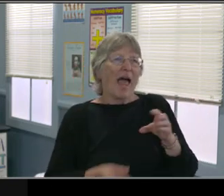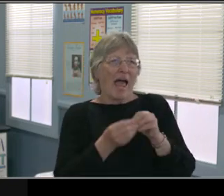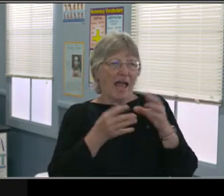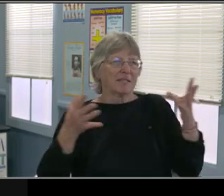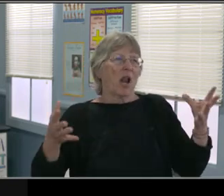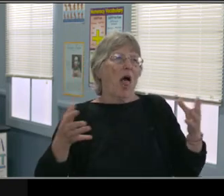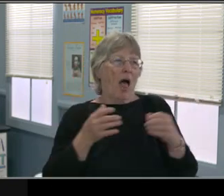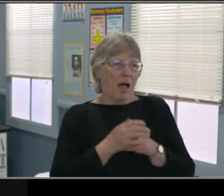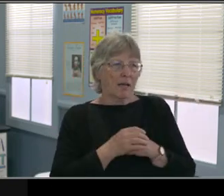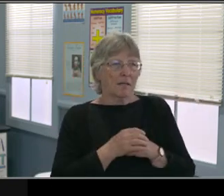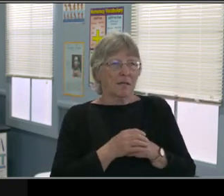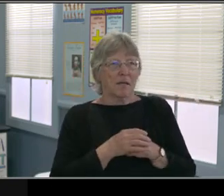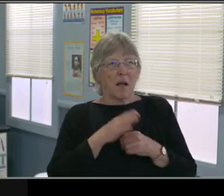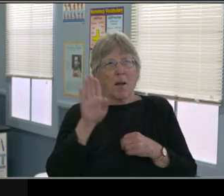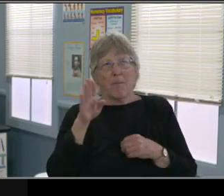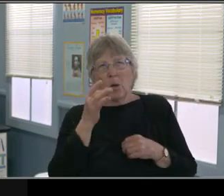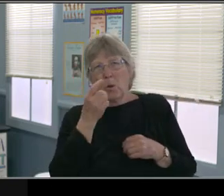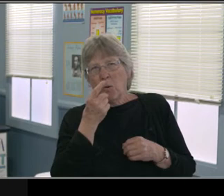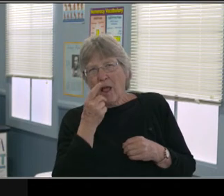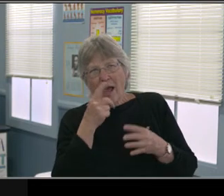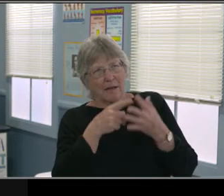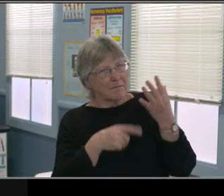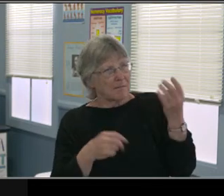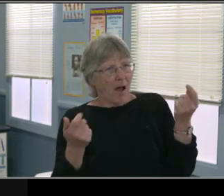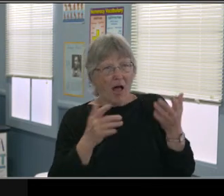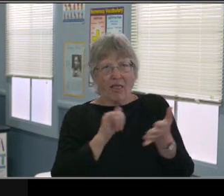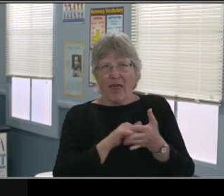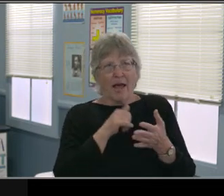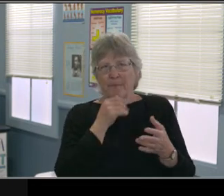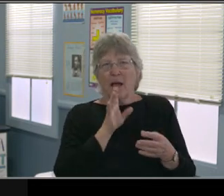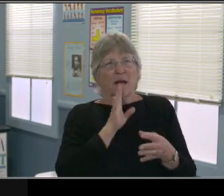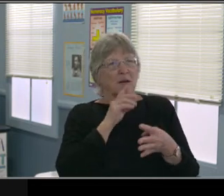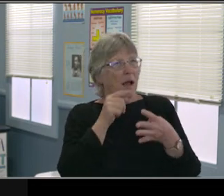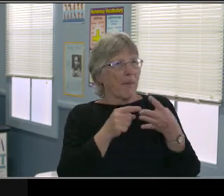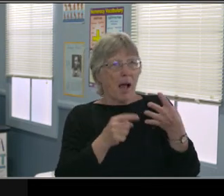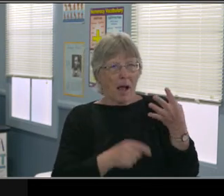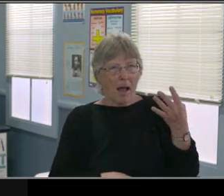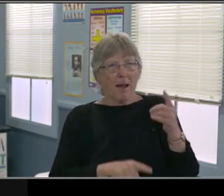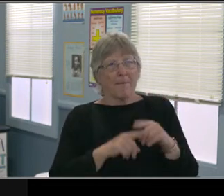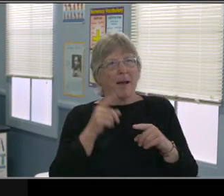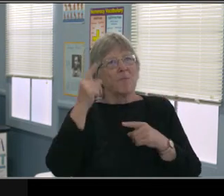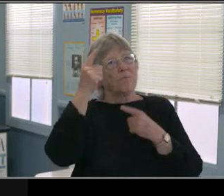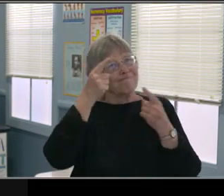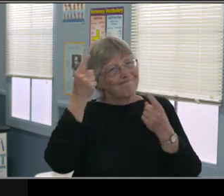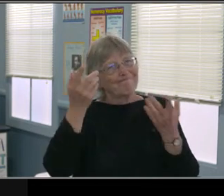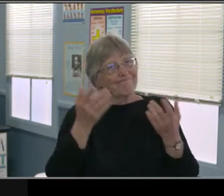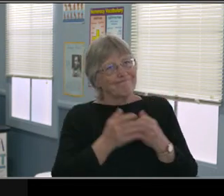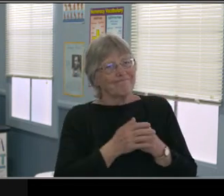who experiences a lot of anxiety. She's not comfortable with the technology. She's not okay with being on Zoom.